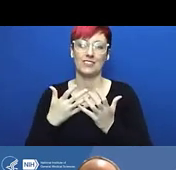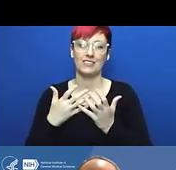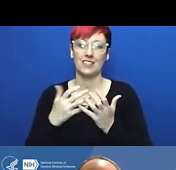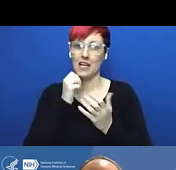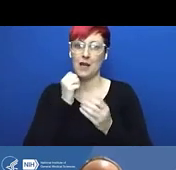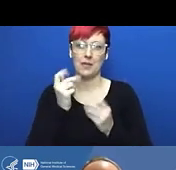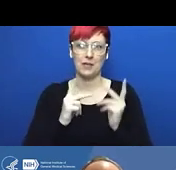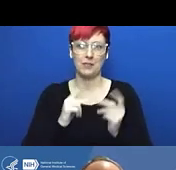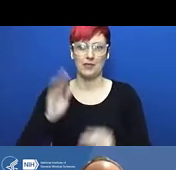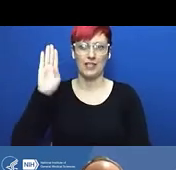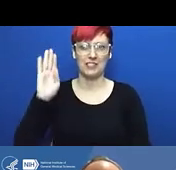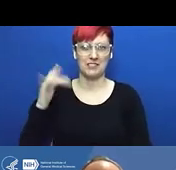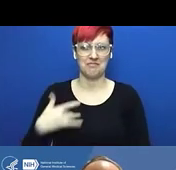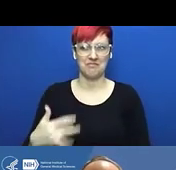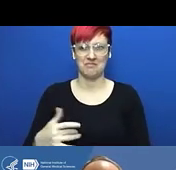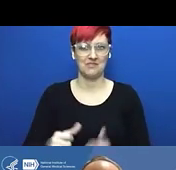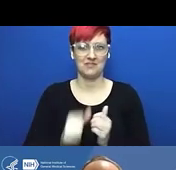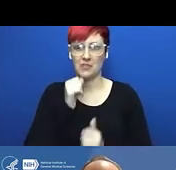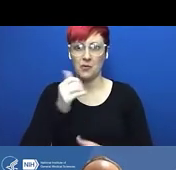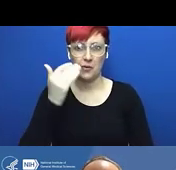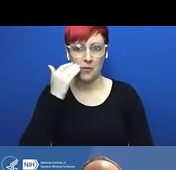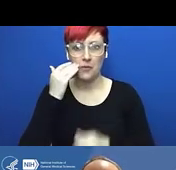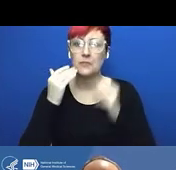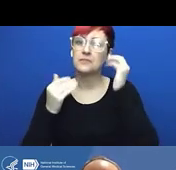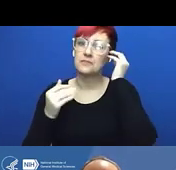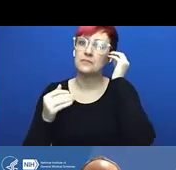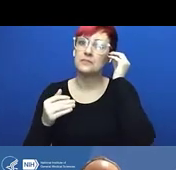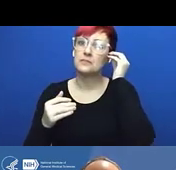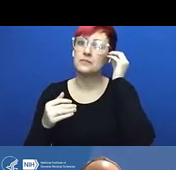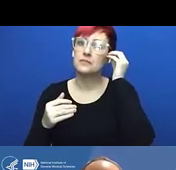Liza Bundesen: Yes. Person: Yeah. Jon Lorsch: Cool.